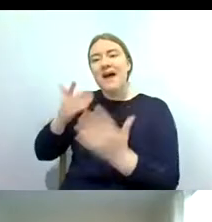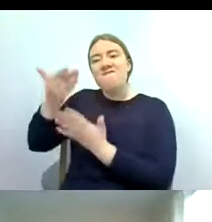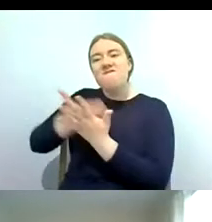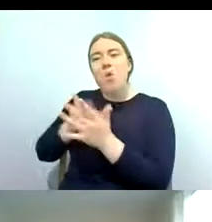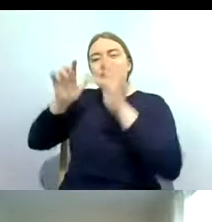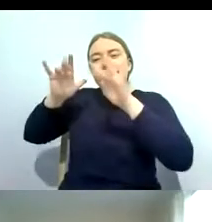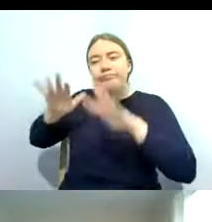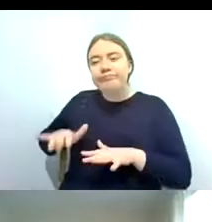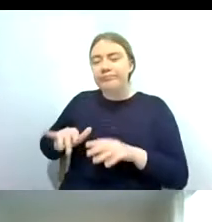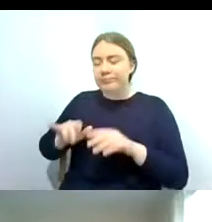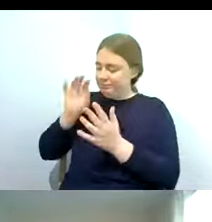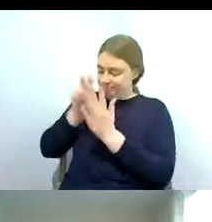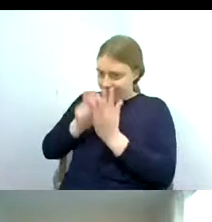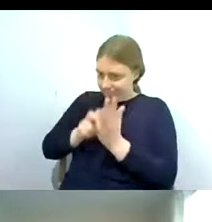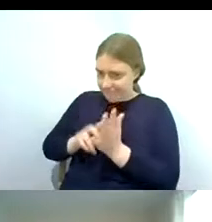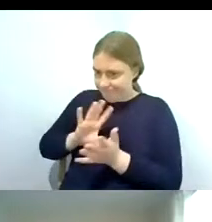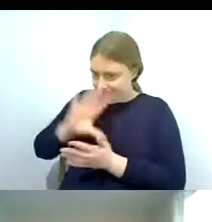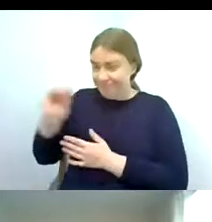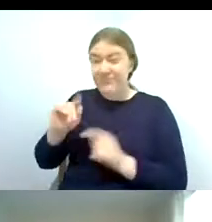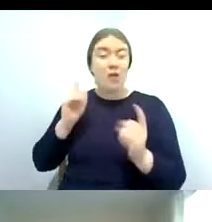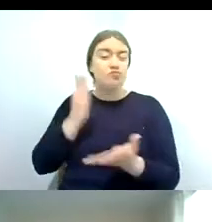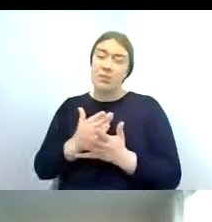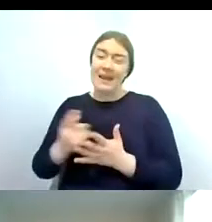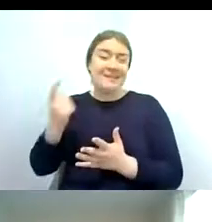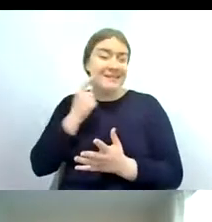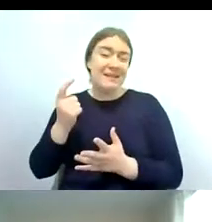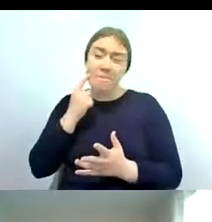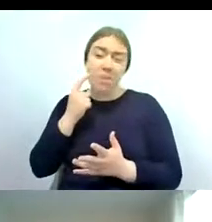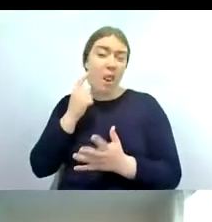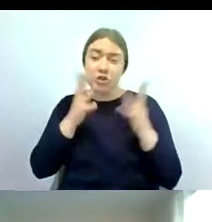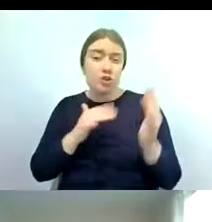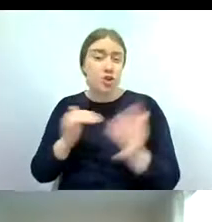and it's aimed at being a user-friendly survey and it can anyone can take part